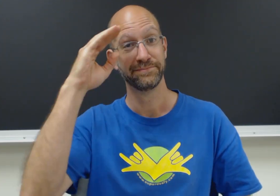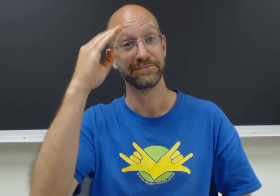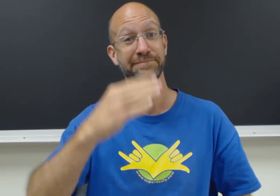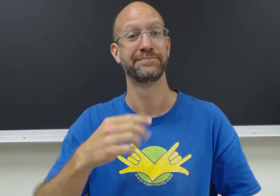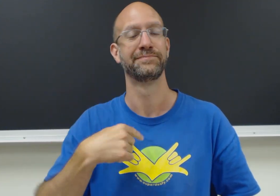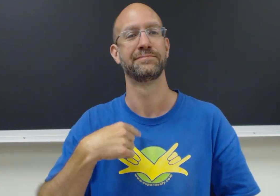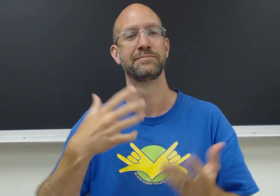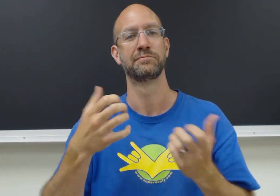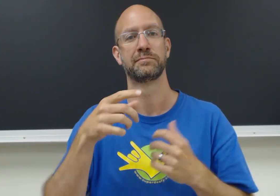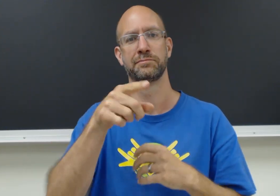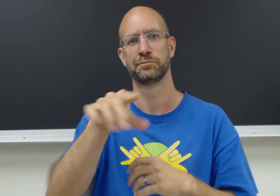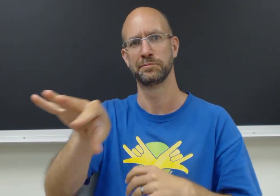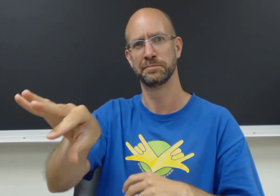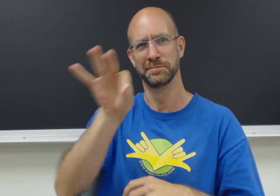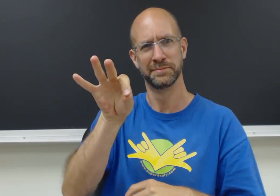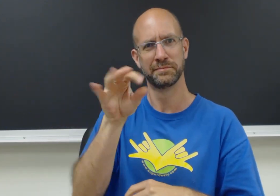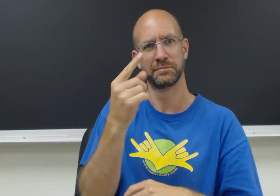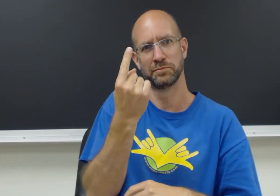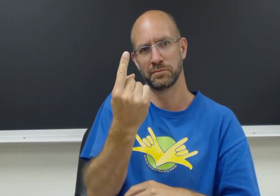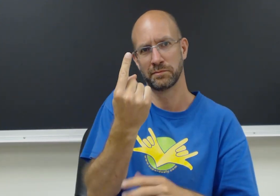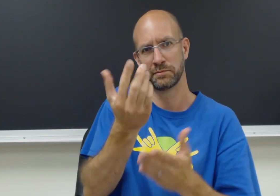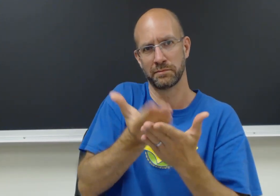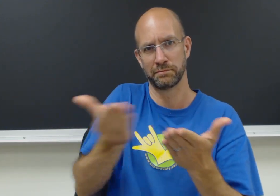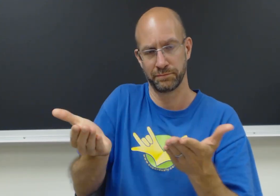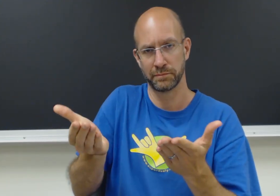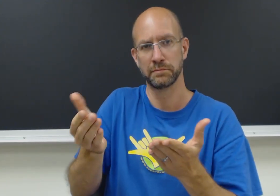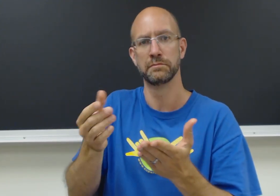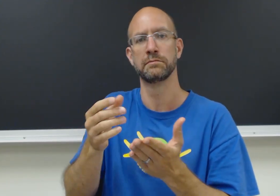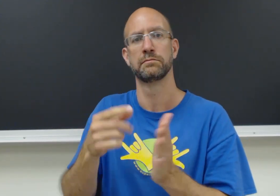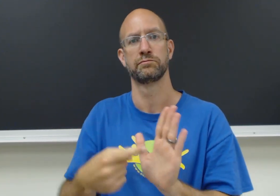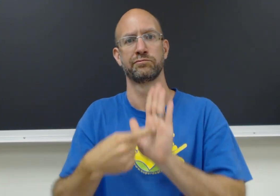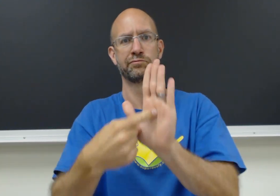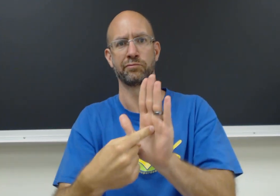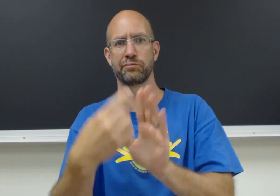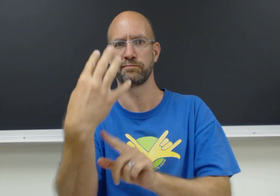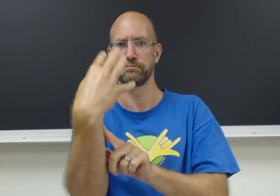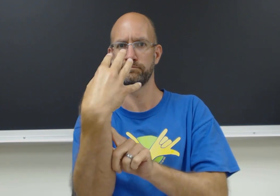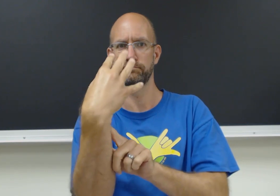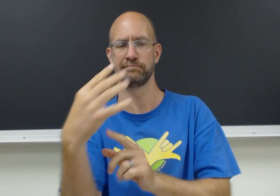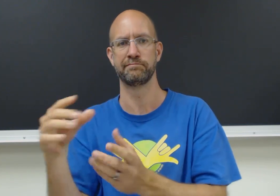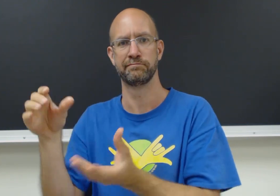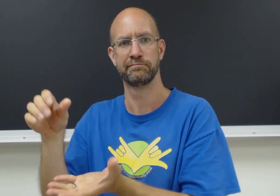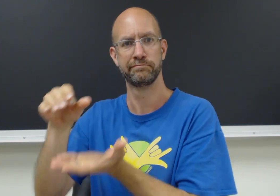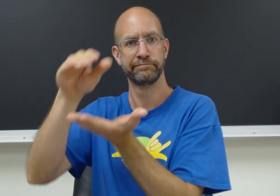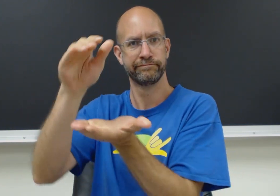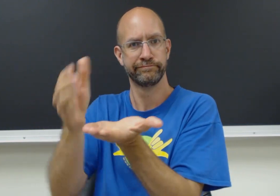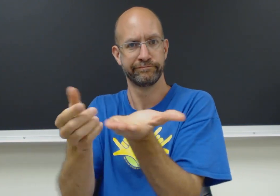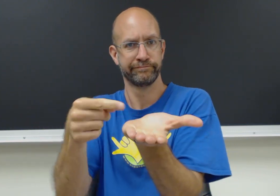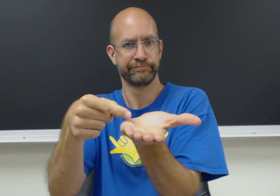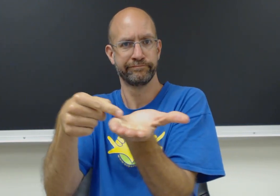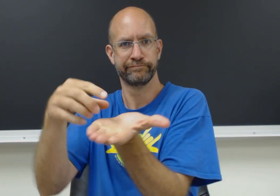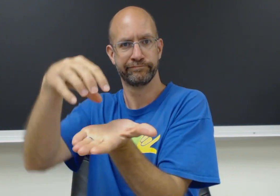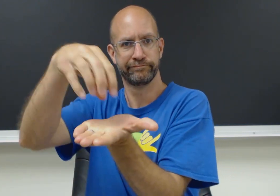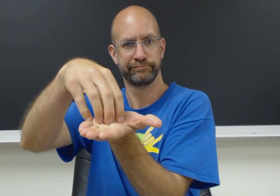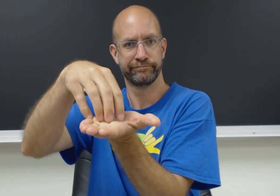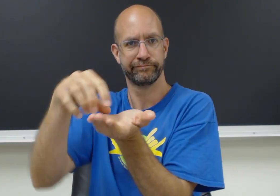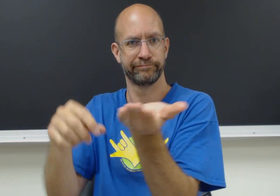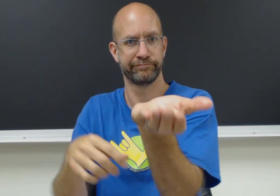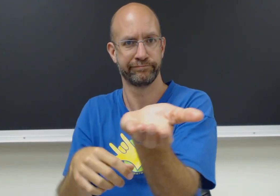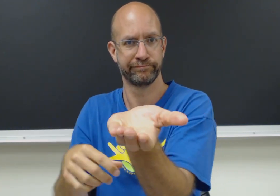Hello. I want you to pick one object. Show the object in the video in your hand.